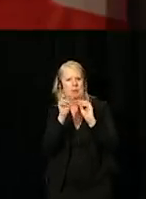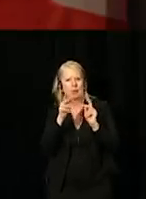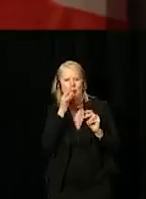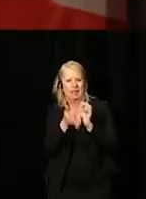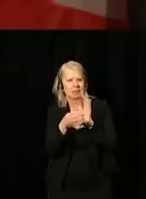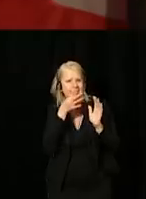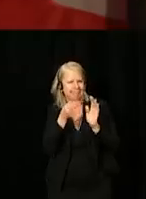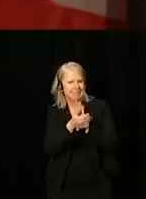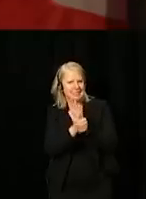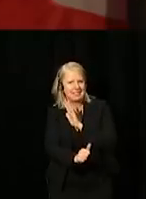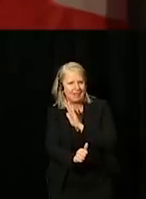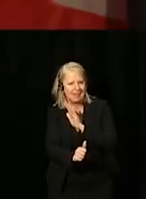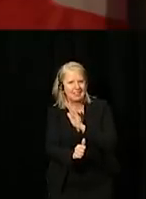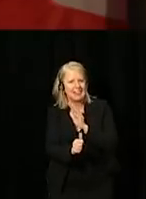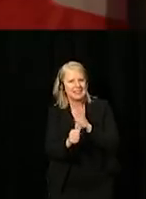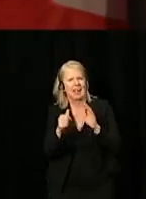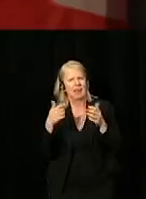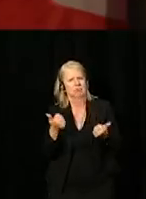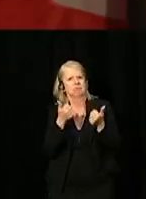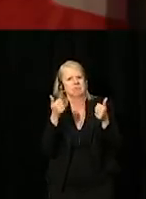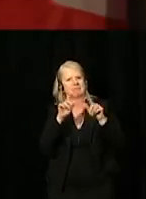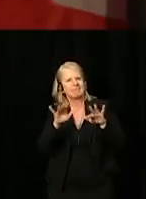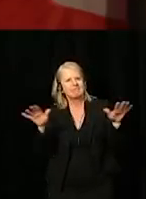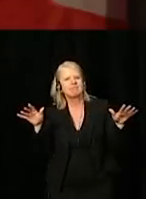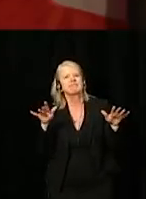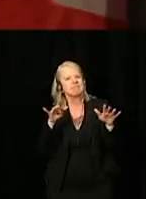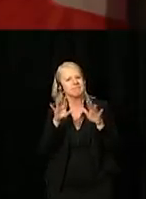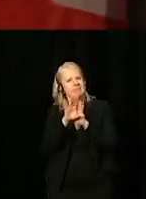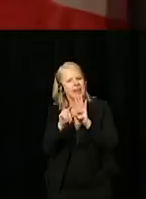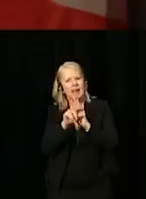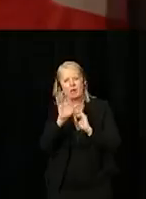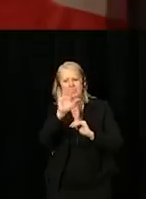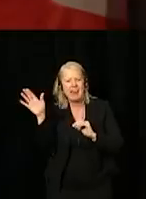and enormous diversity of background and lived experience.